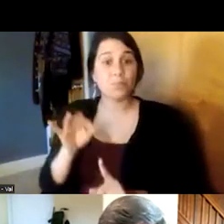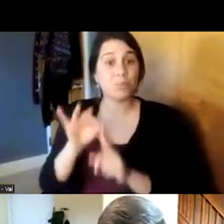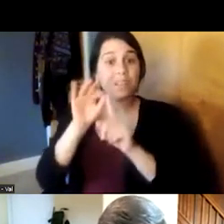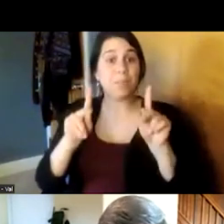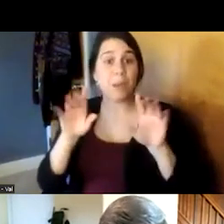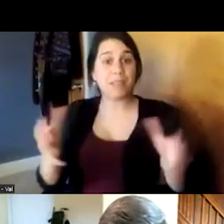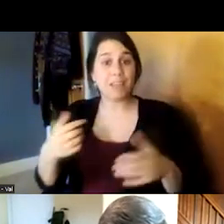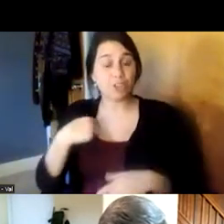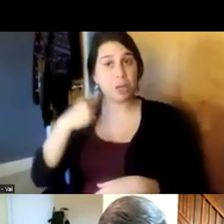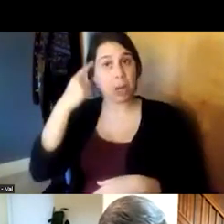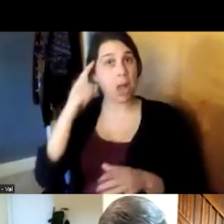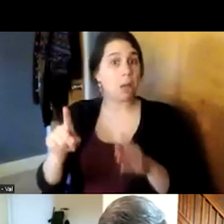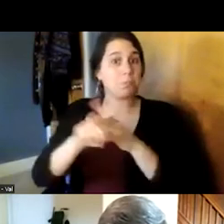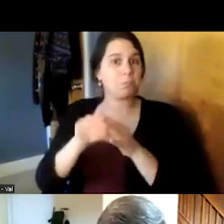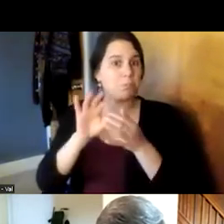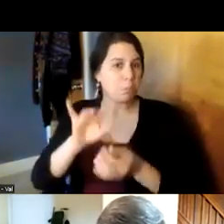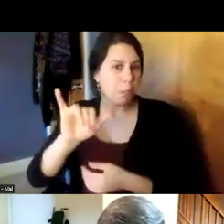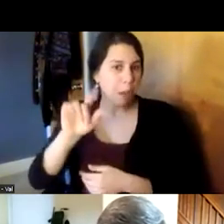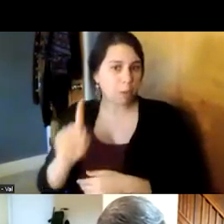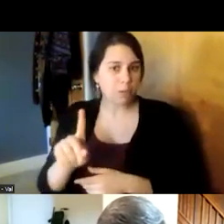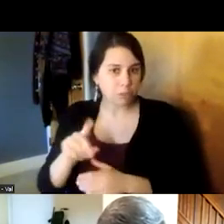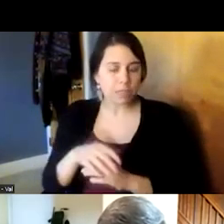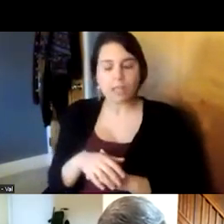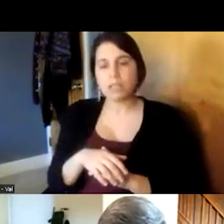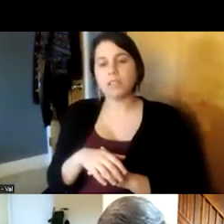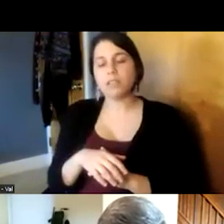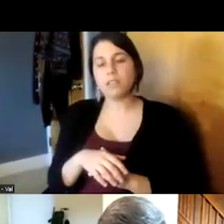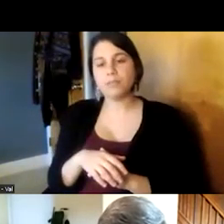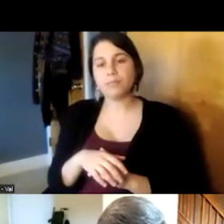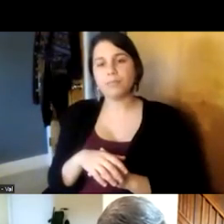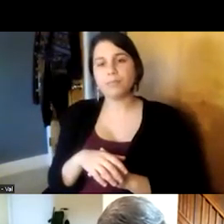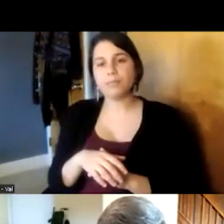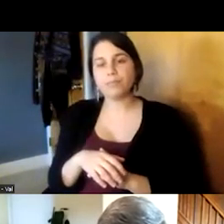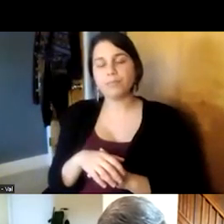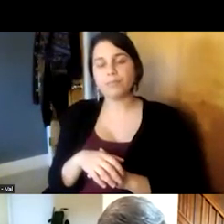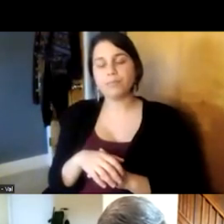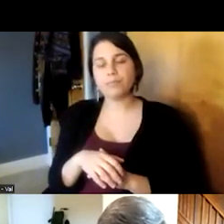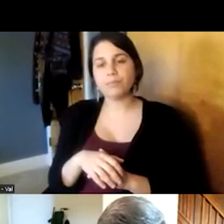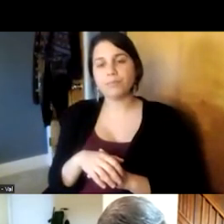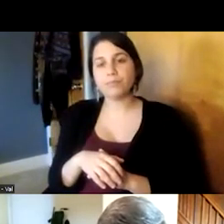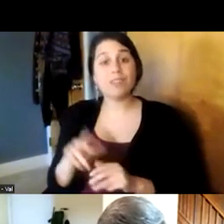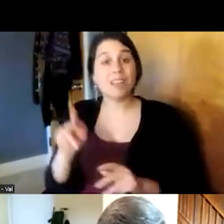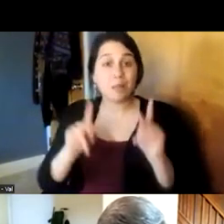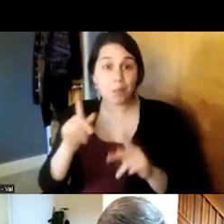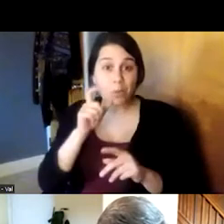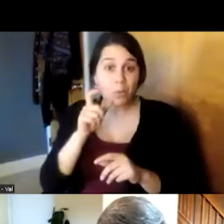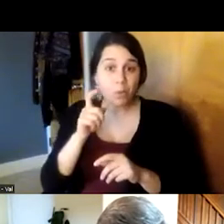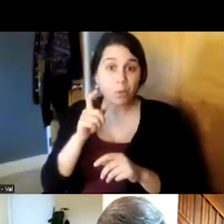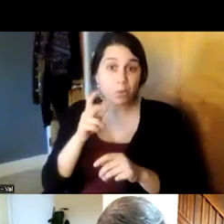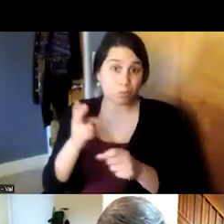you pose your question eric is the um the people who take drugs and die from drug overdose